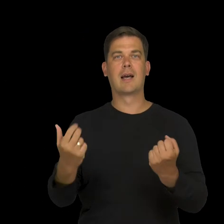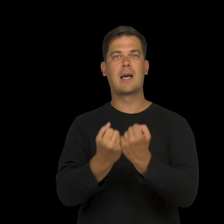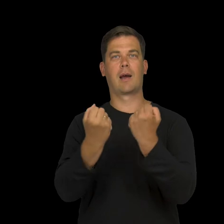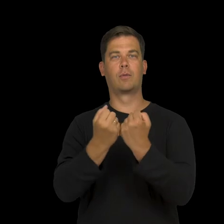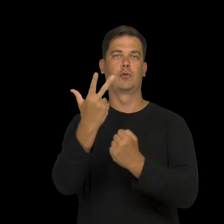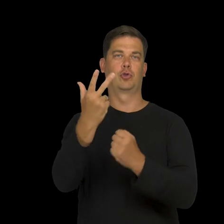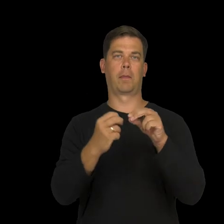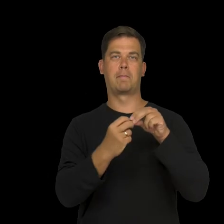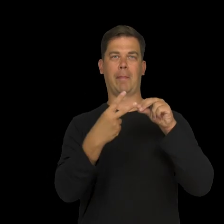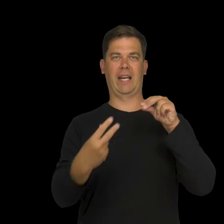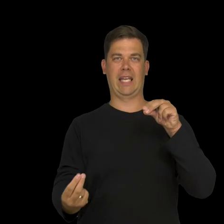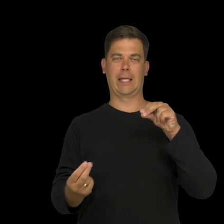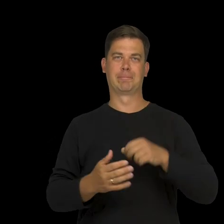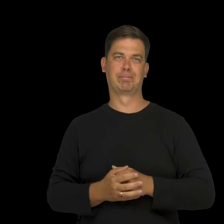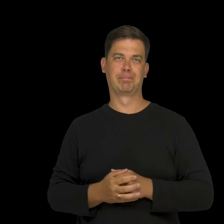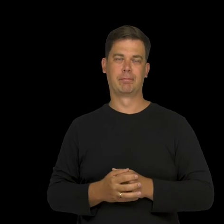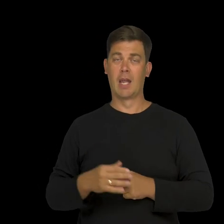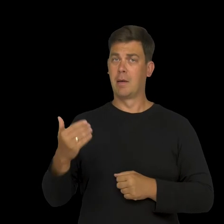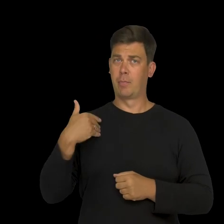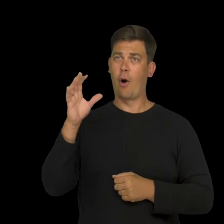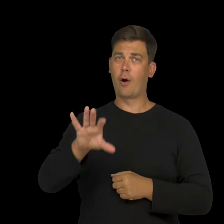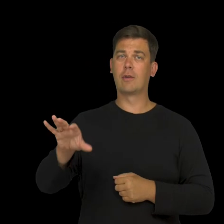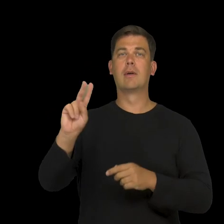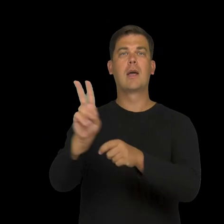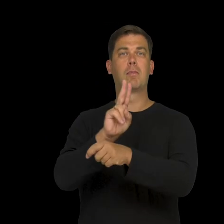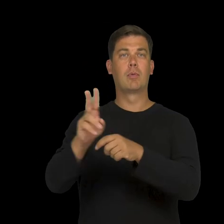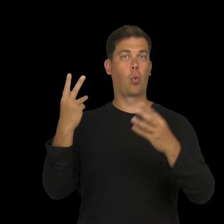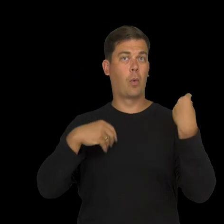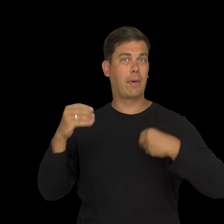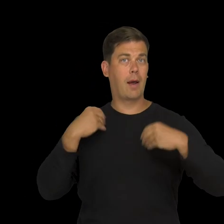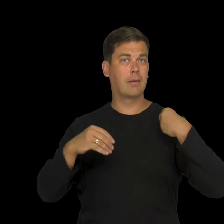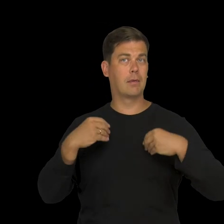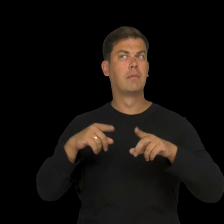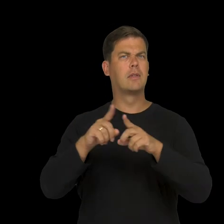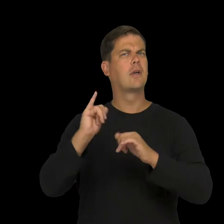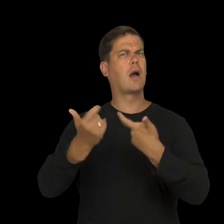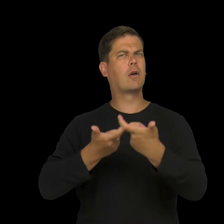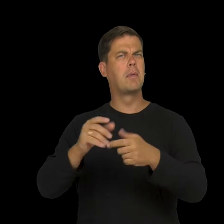After that, a dinner in a "Trzy Papryczki" restaurant in Cracow. I saw Japanese clothes